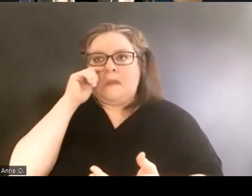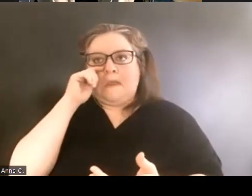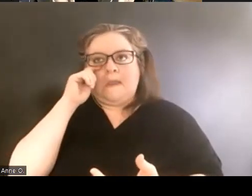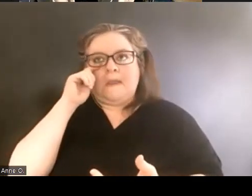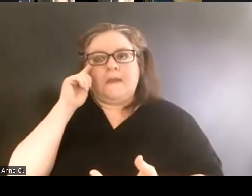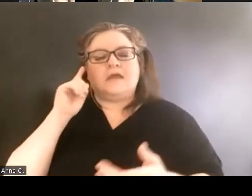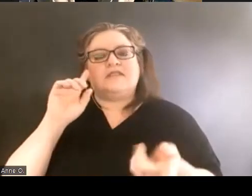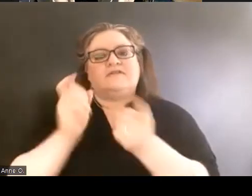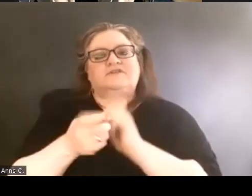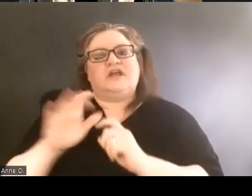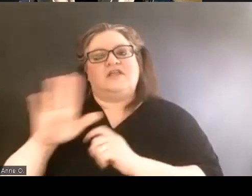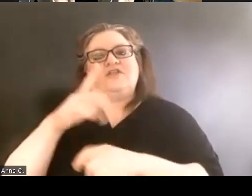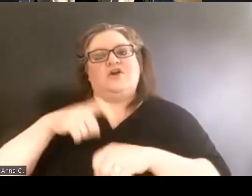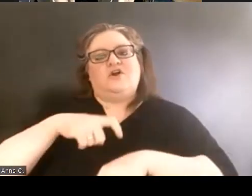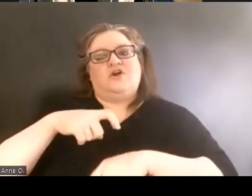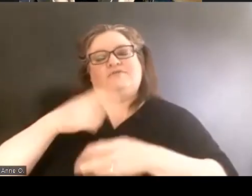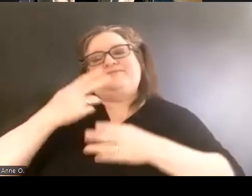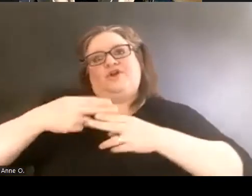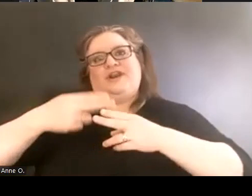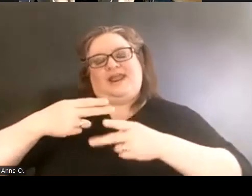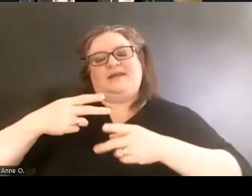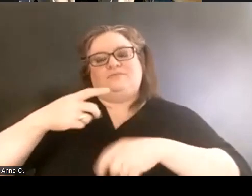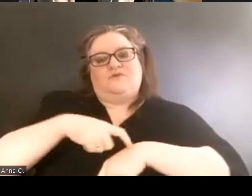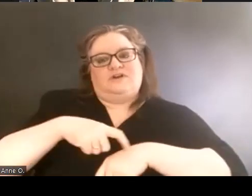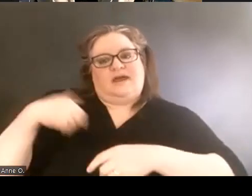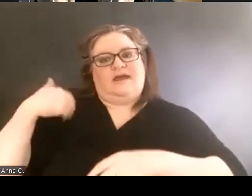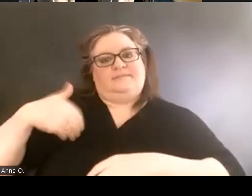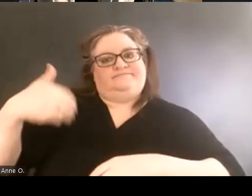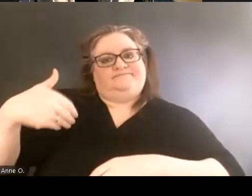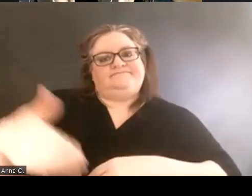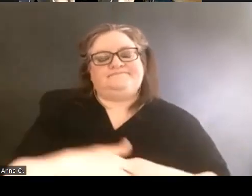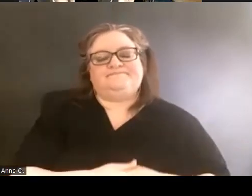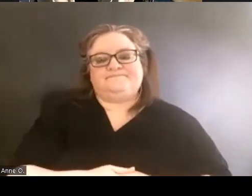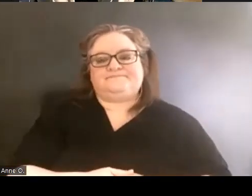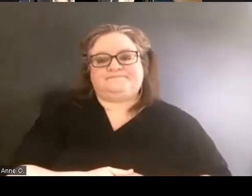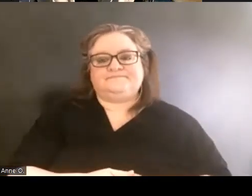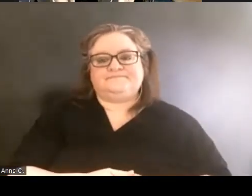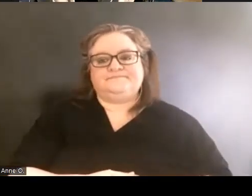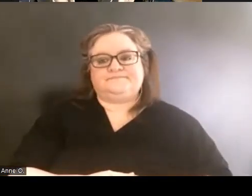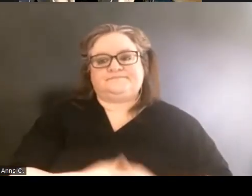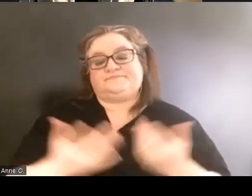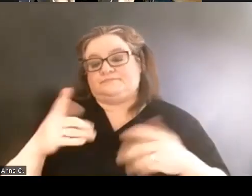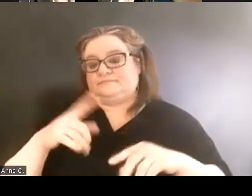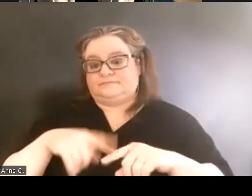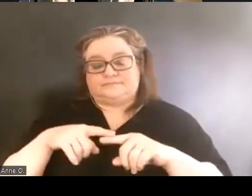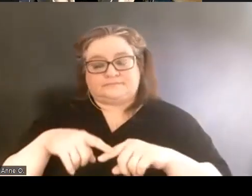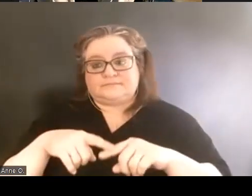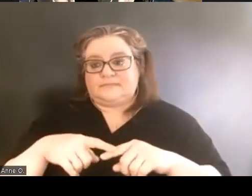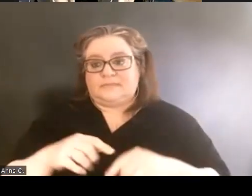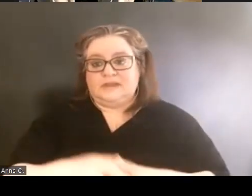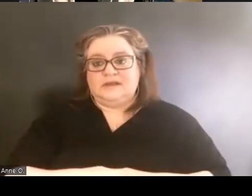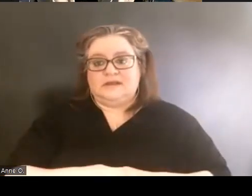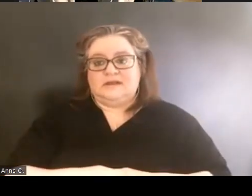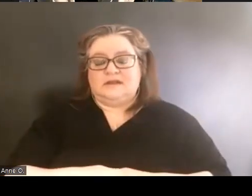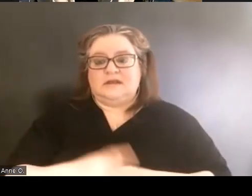depending on what was happening at the time.